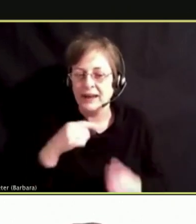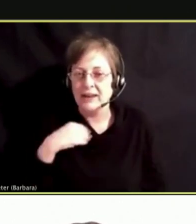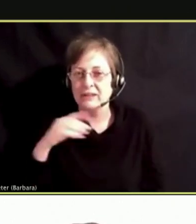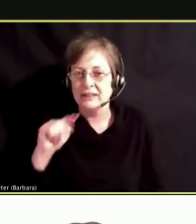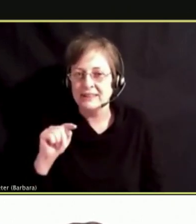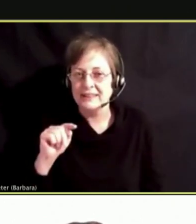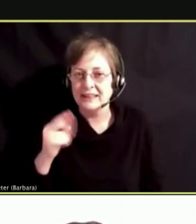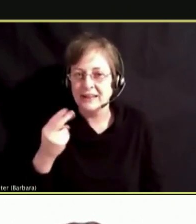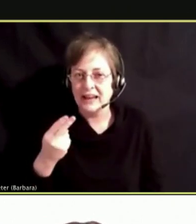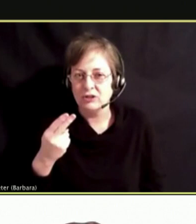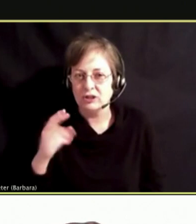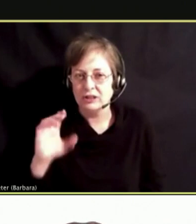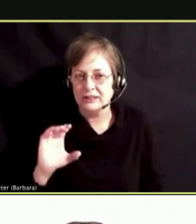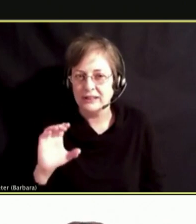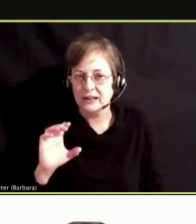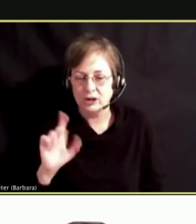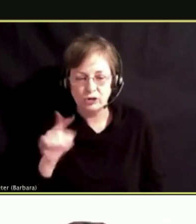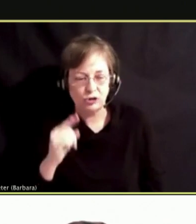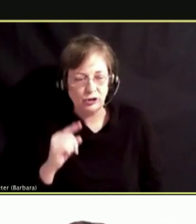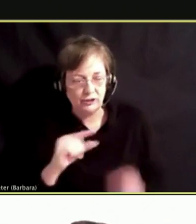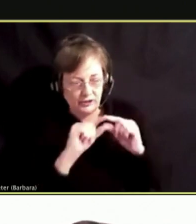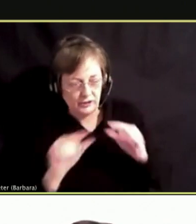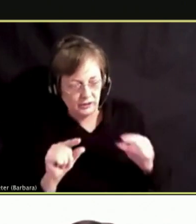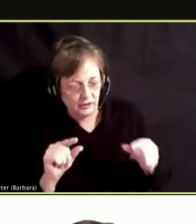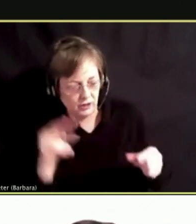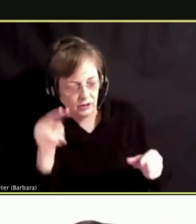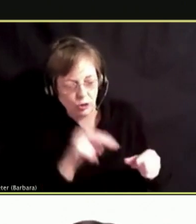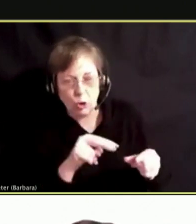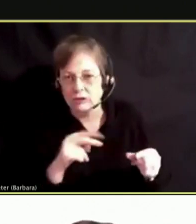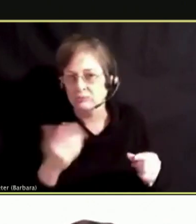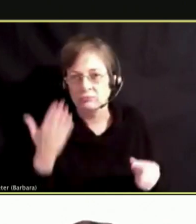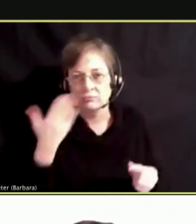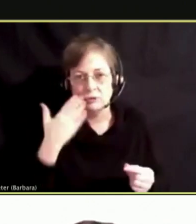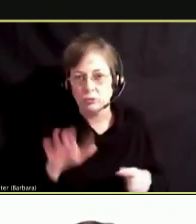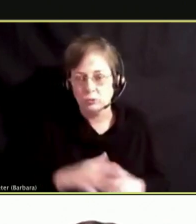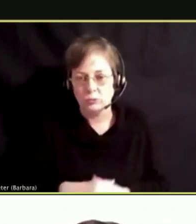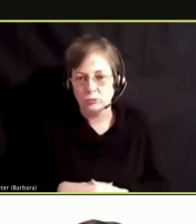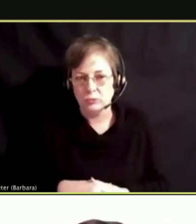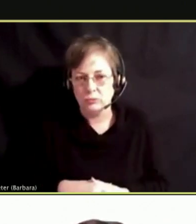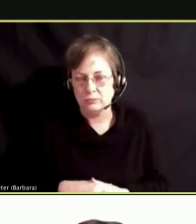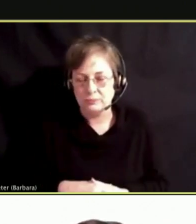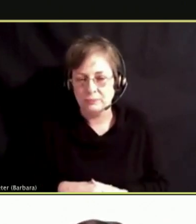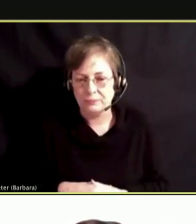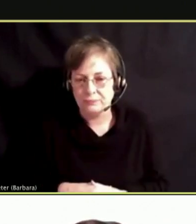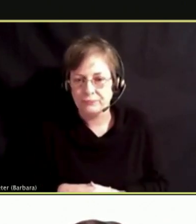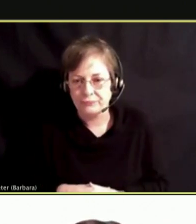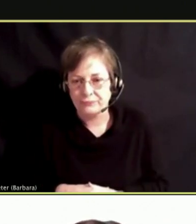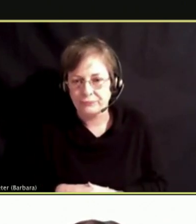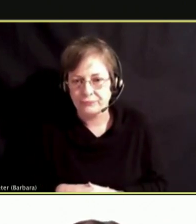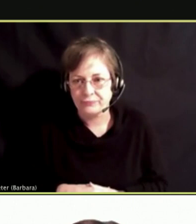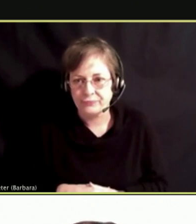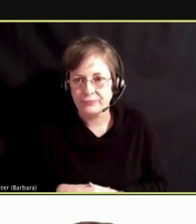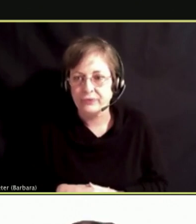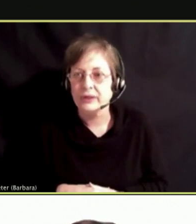BY LOOKING AT THE DEVICE YOU REALLY CAN'T TELL JUST BY LOOKING AT IT.